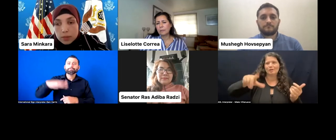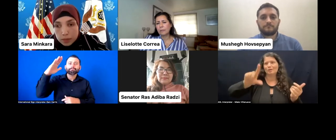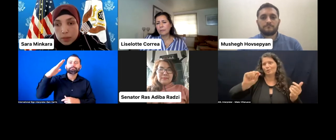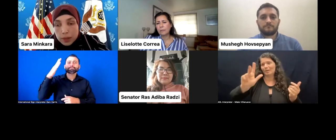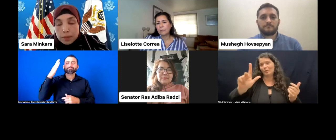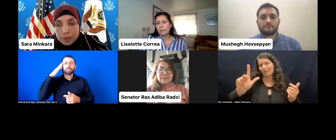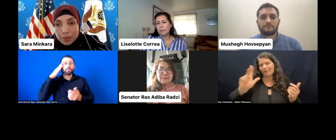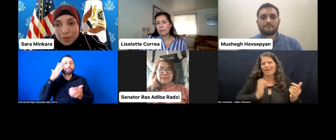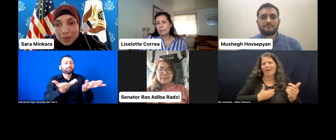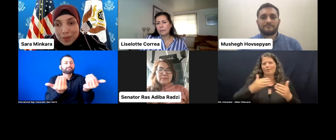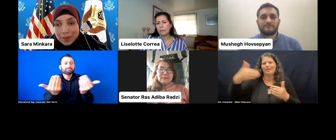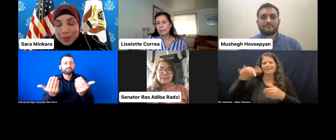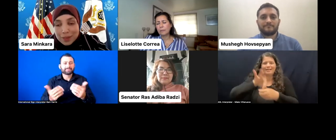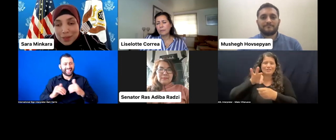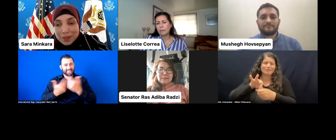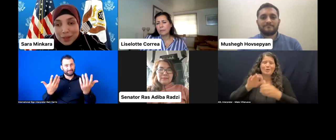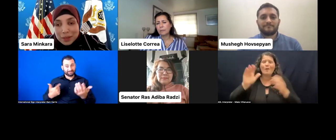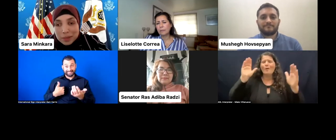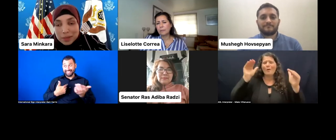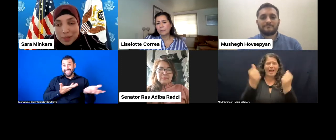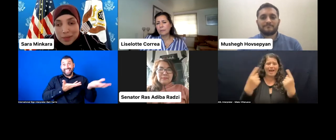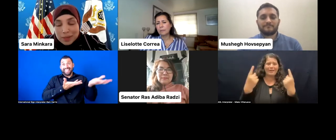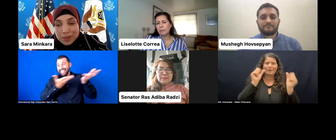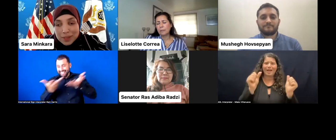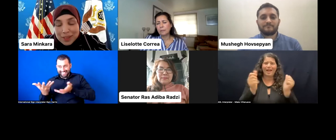I hope everyone maybe who can help us or answer my questions.